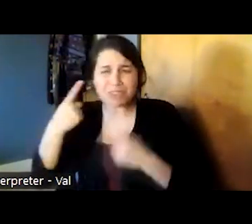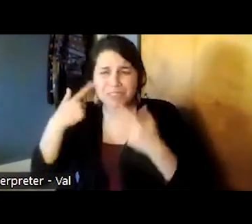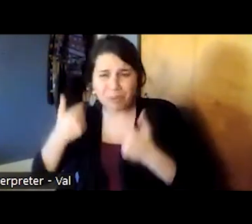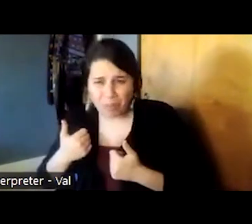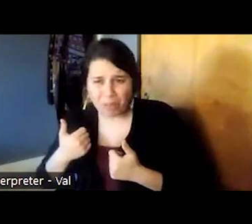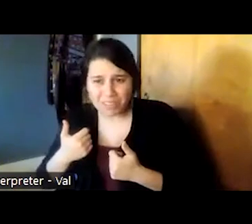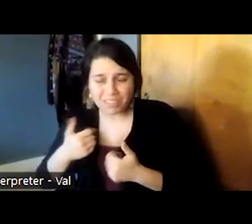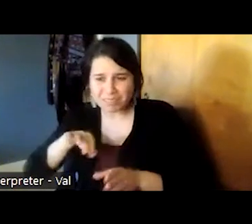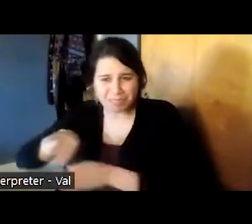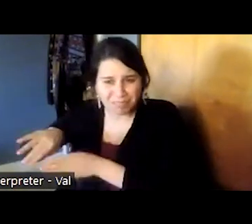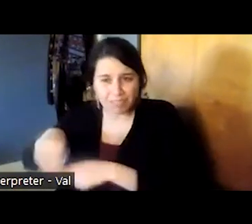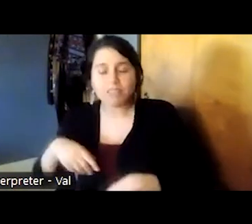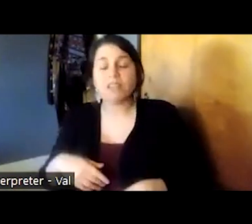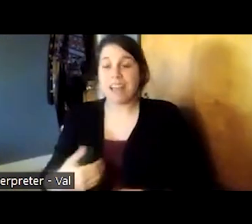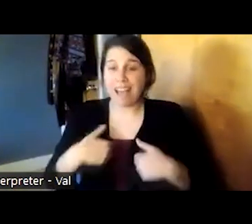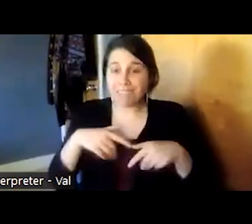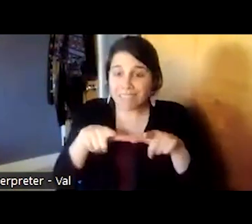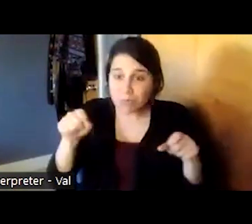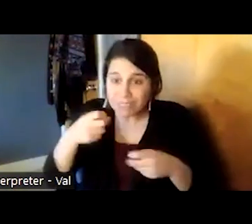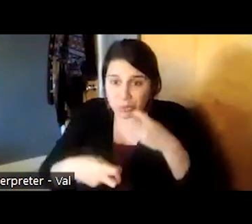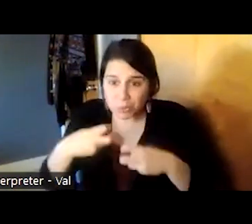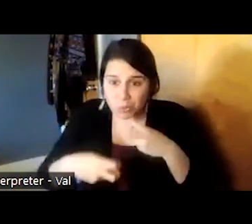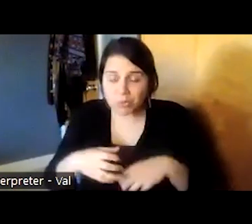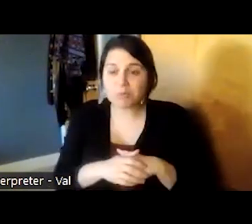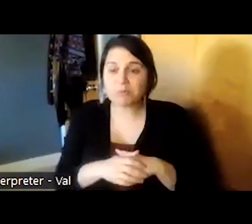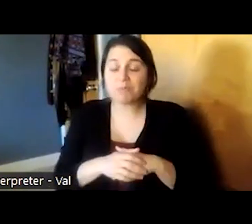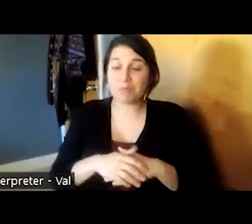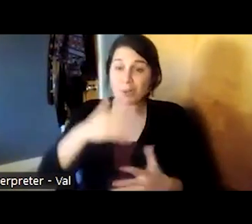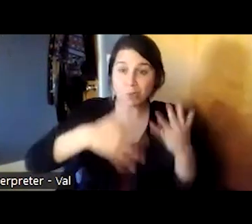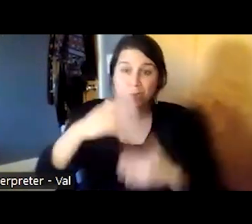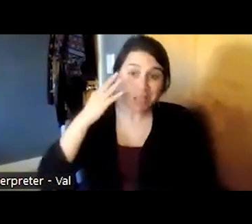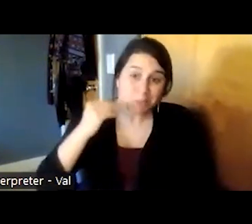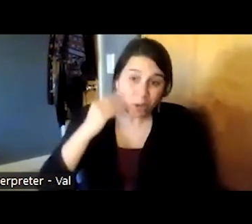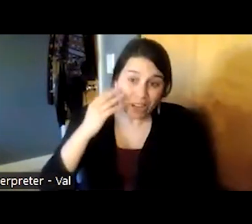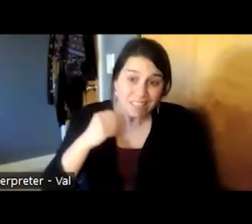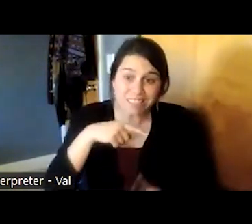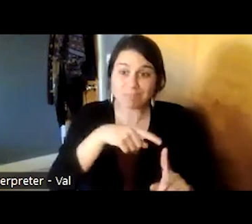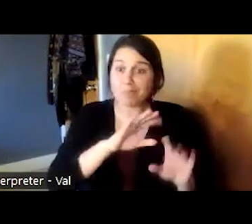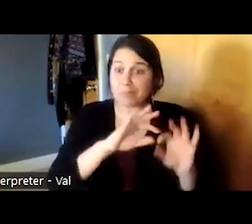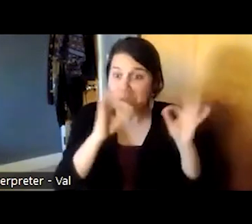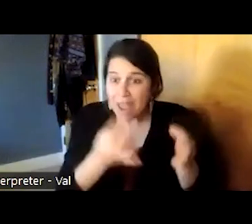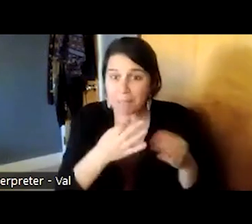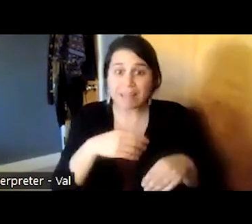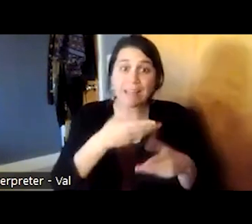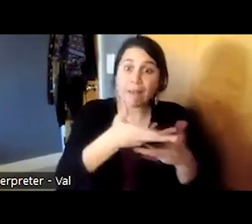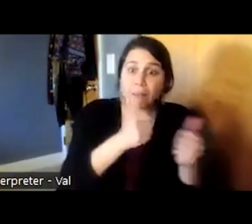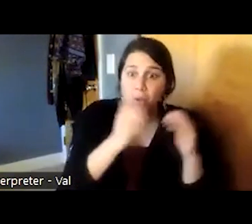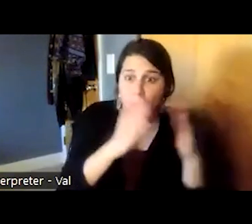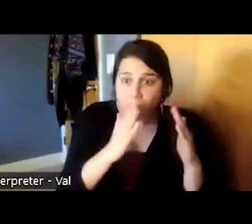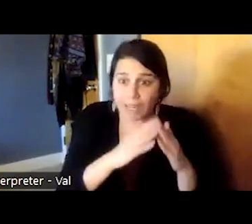there are linguistic issues social experiences in the family and in the community deaf culture